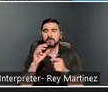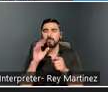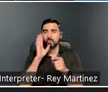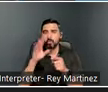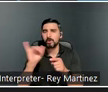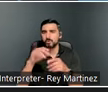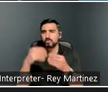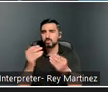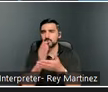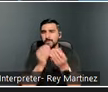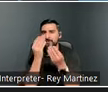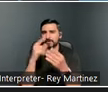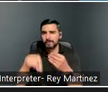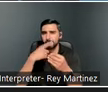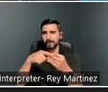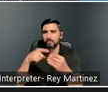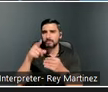which we will continue to update and expand throughout the year